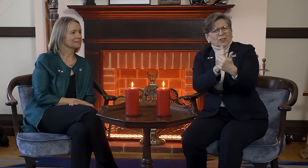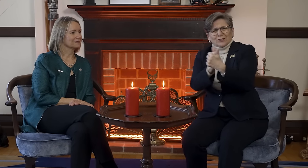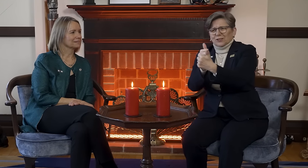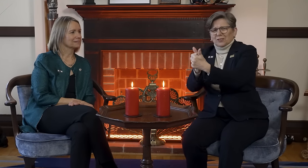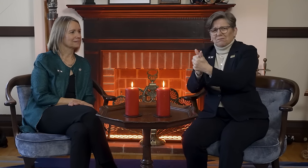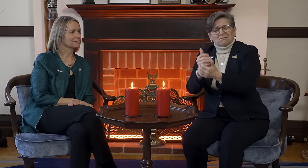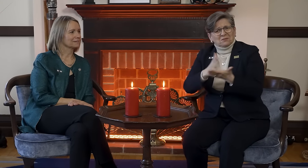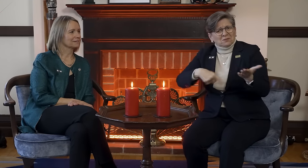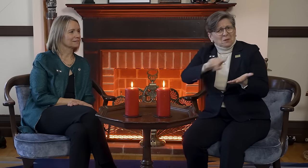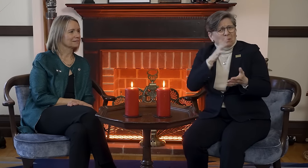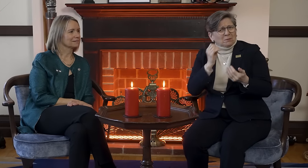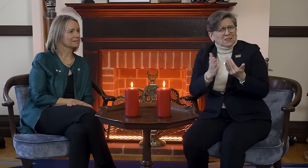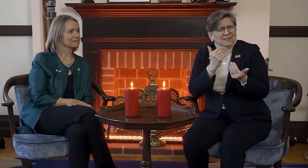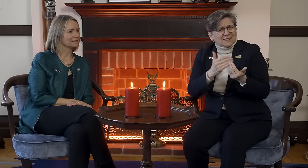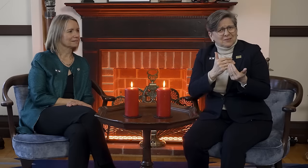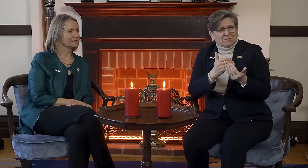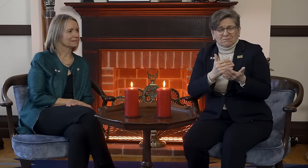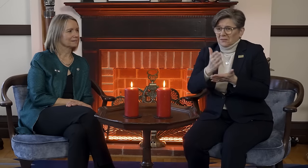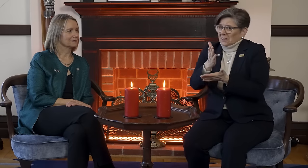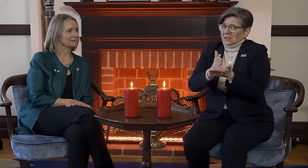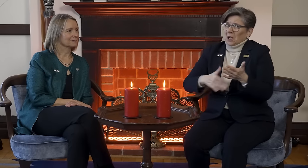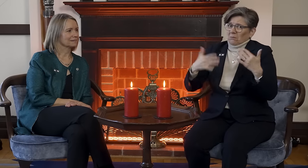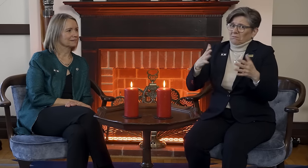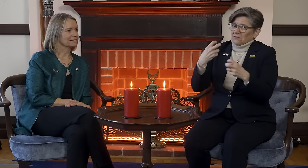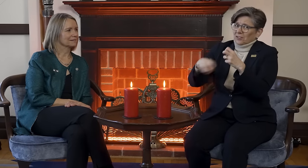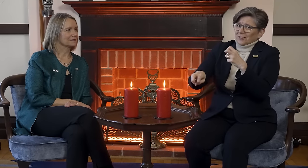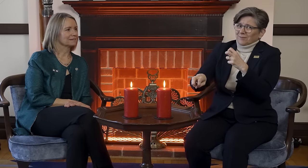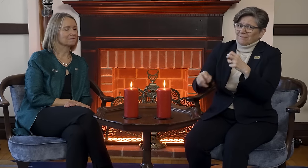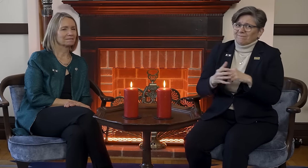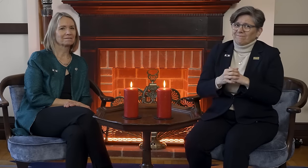new challenges, some of which will be easier to face than others.